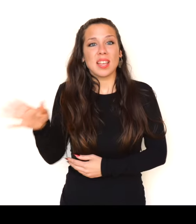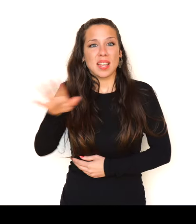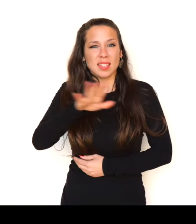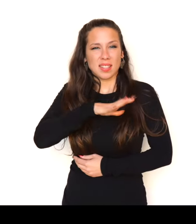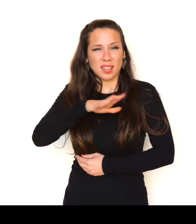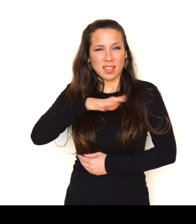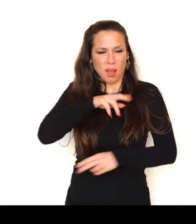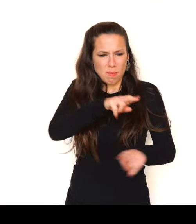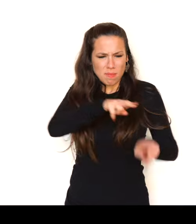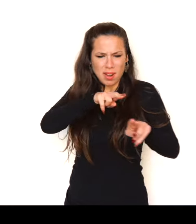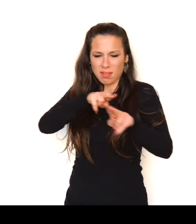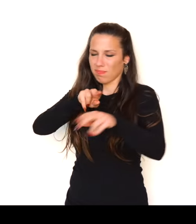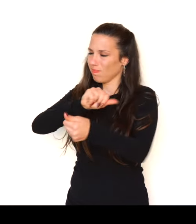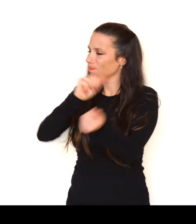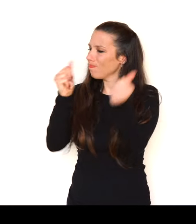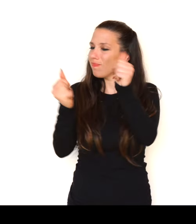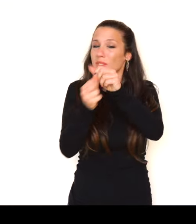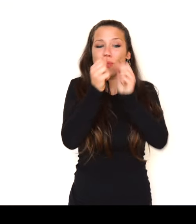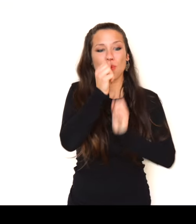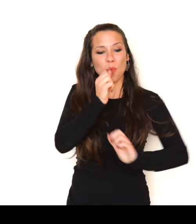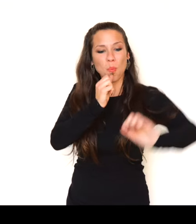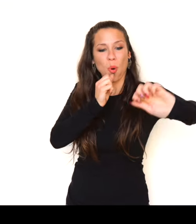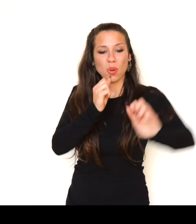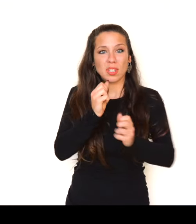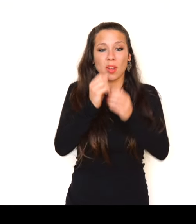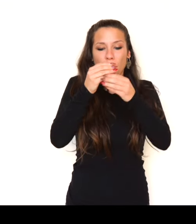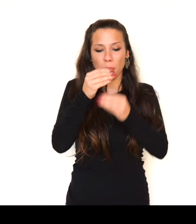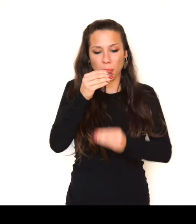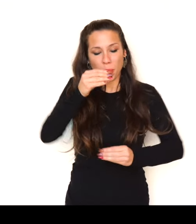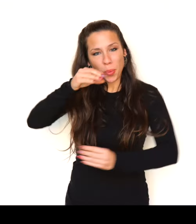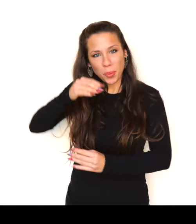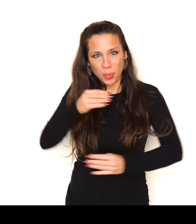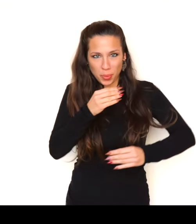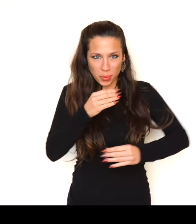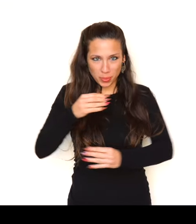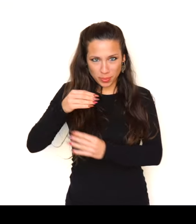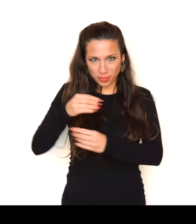From the rifles, trombones and bassoons (We demand to live in peace)